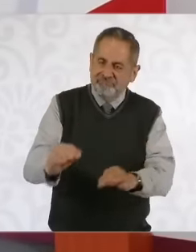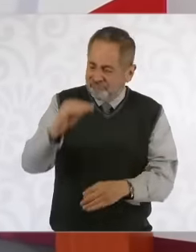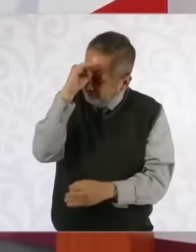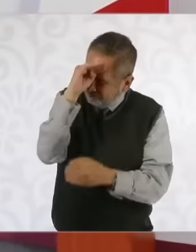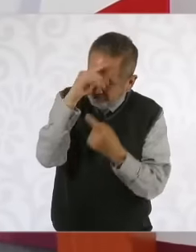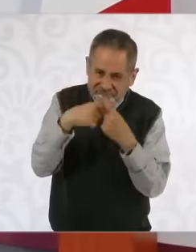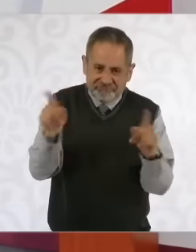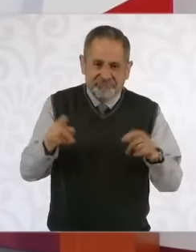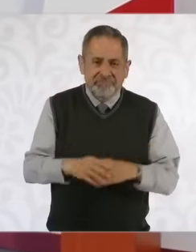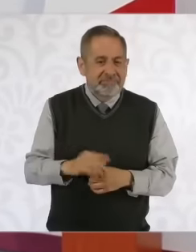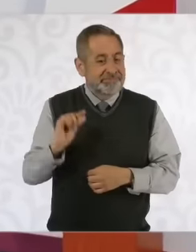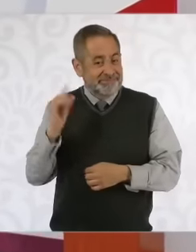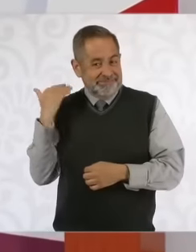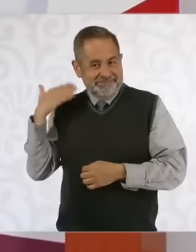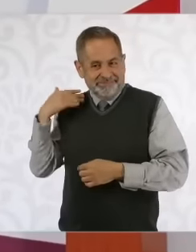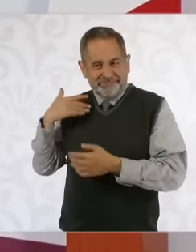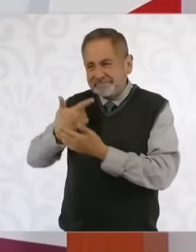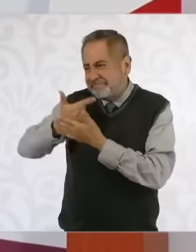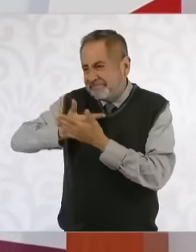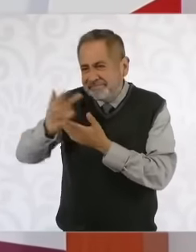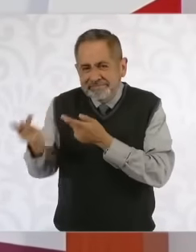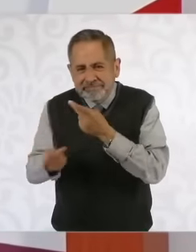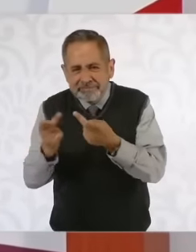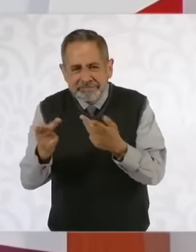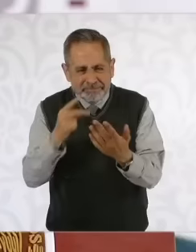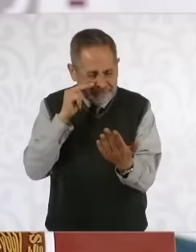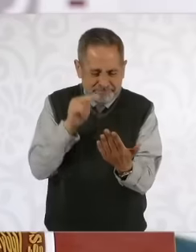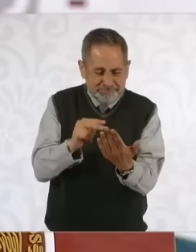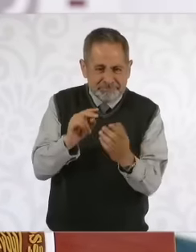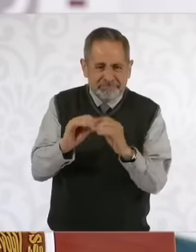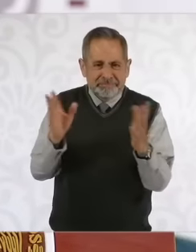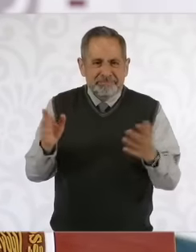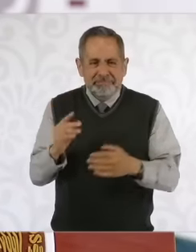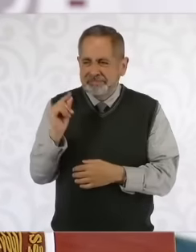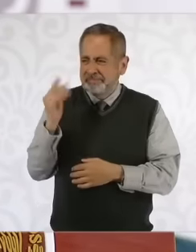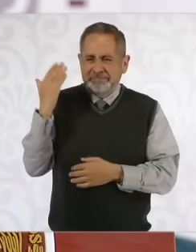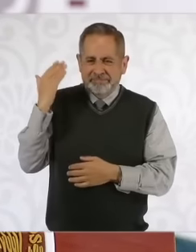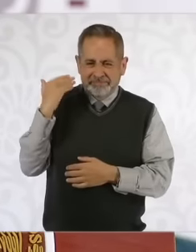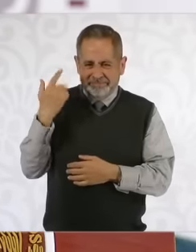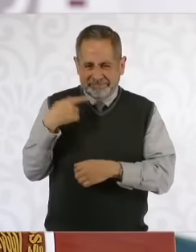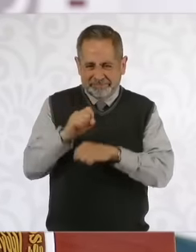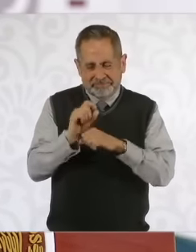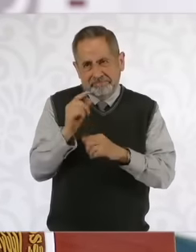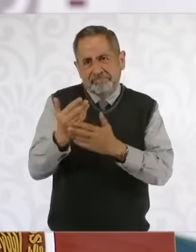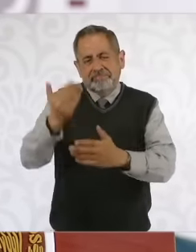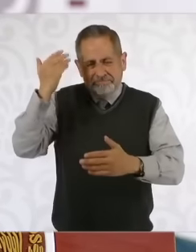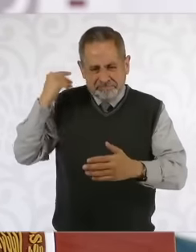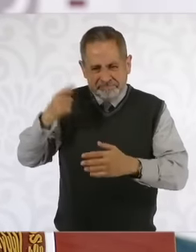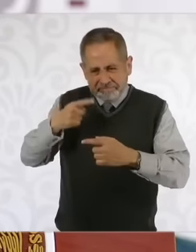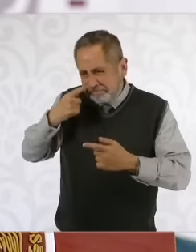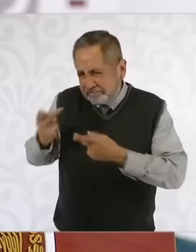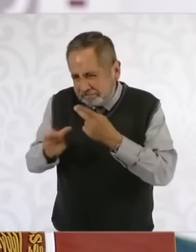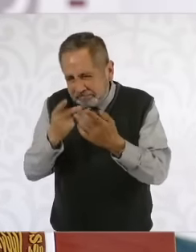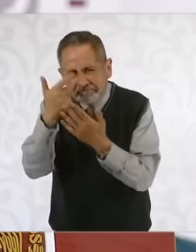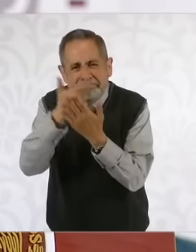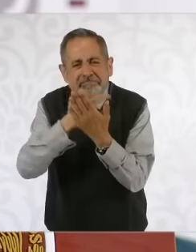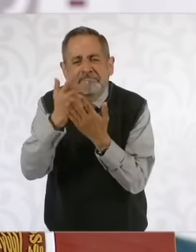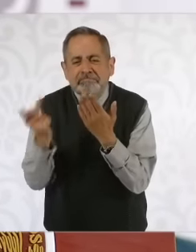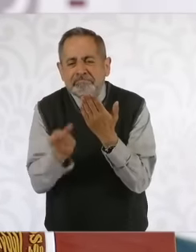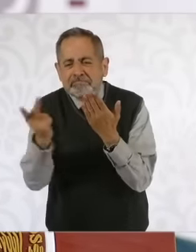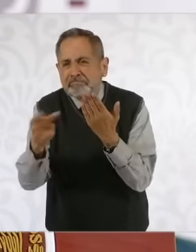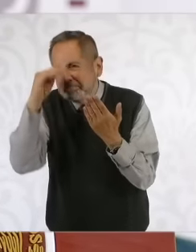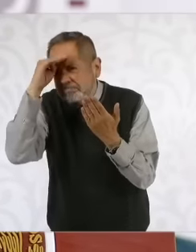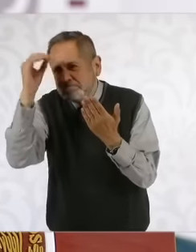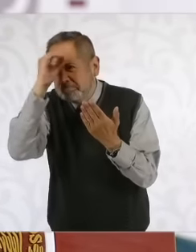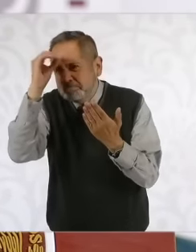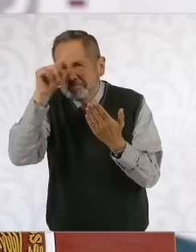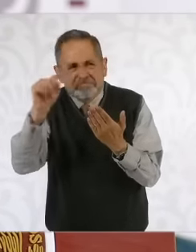about the latest polls. No, I haven't seen any in recent weeks, but in the last polls, a